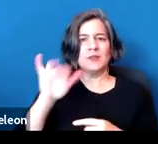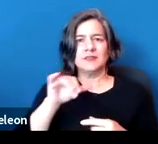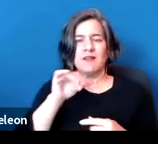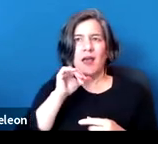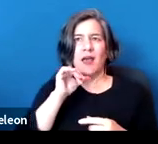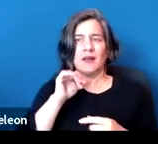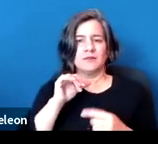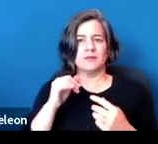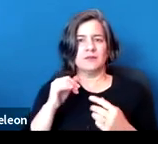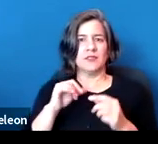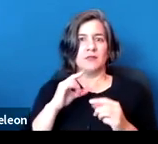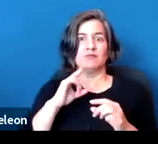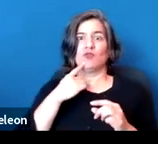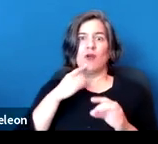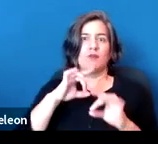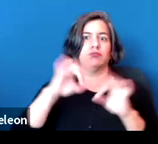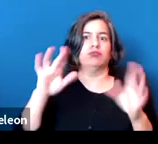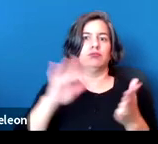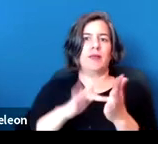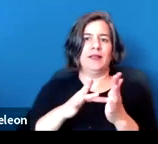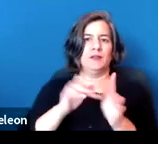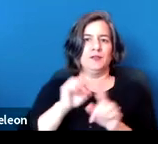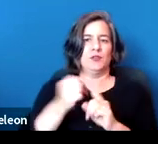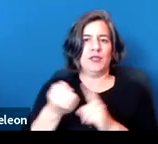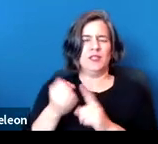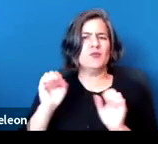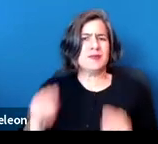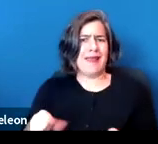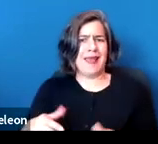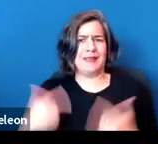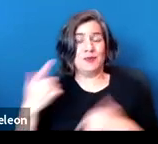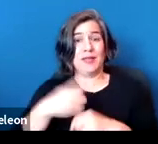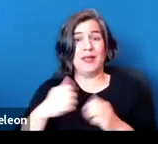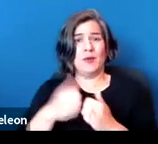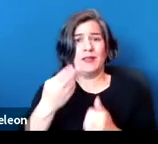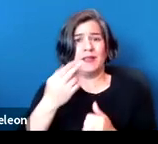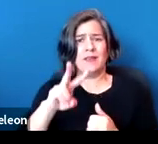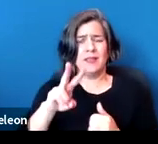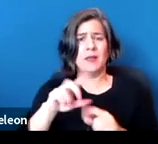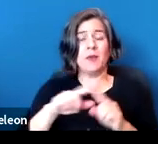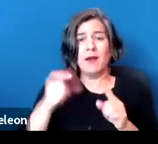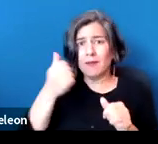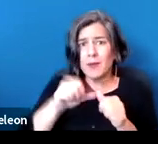but truly a lethal condition and one that, at the beginning, was not understood,